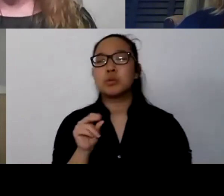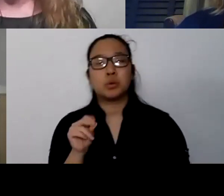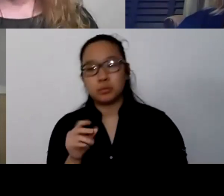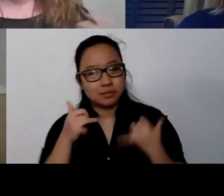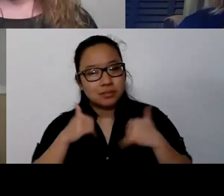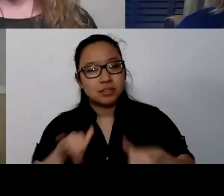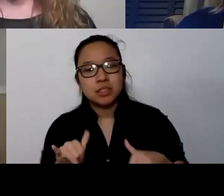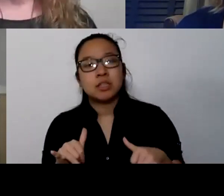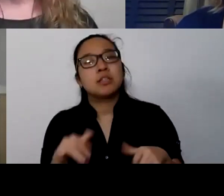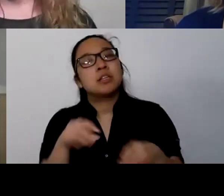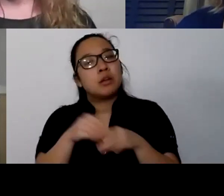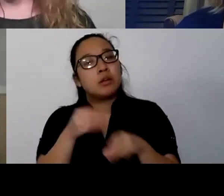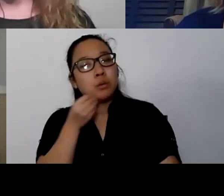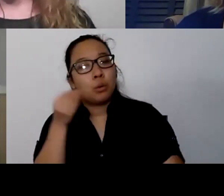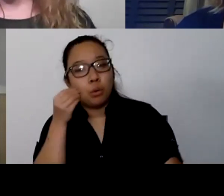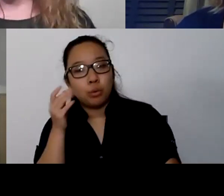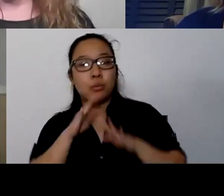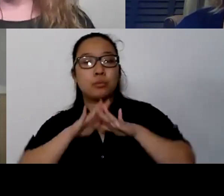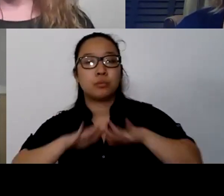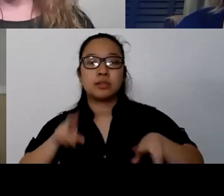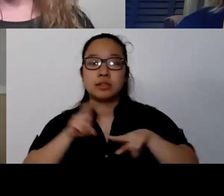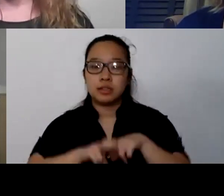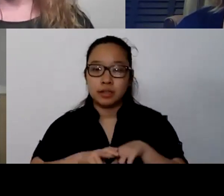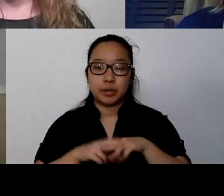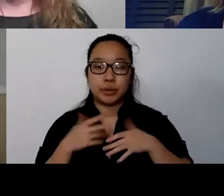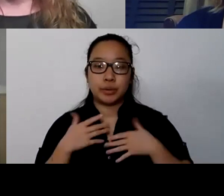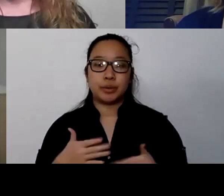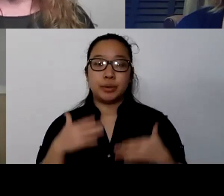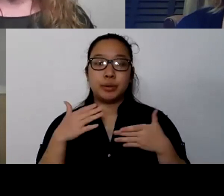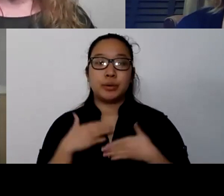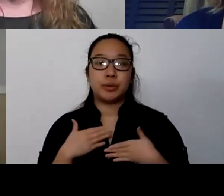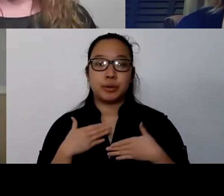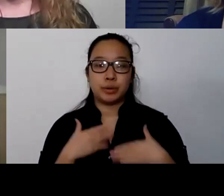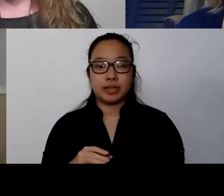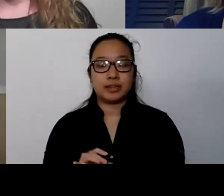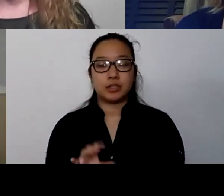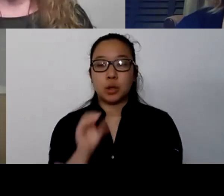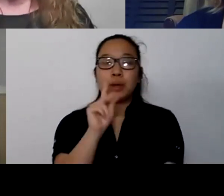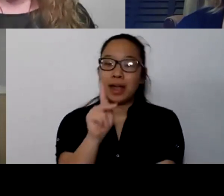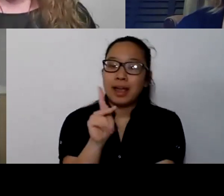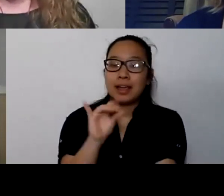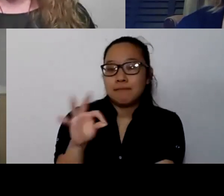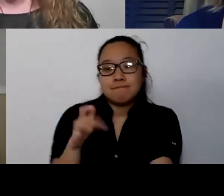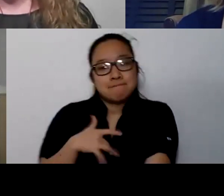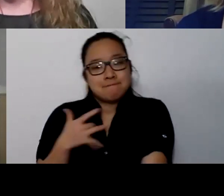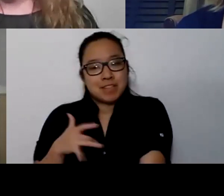So it's okay to be okay right now. And so allowing yourself to take some control back,